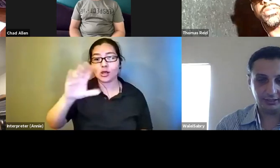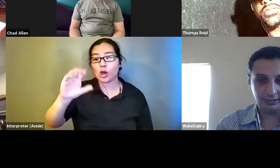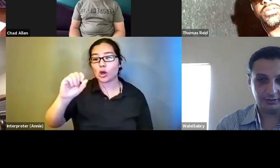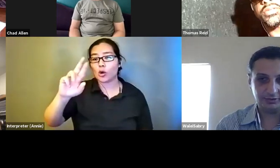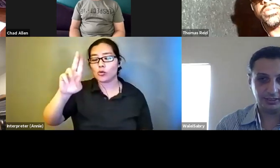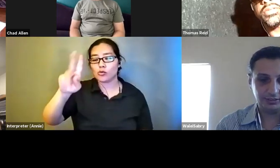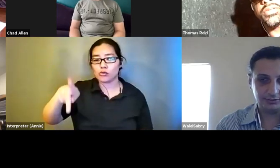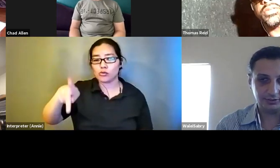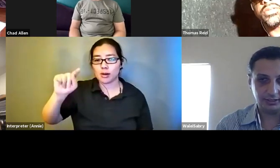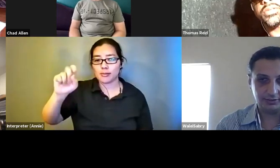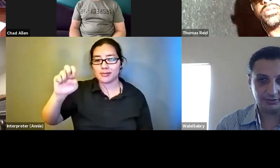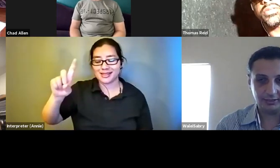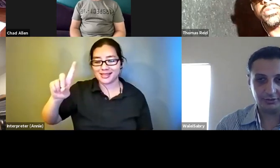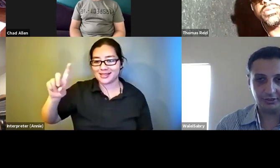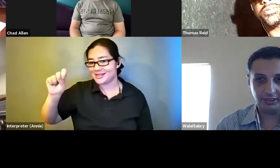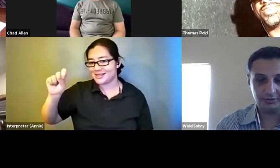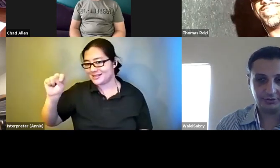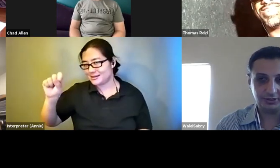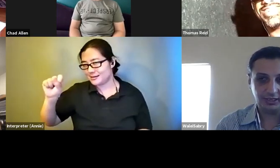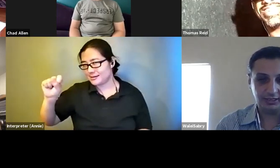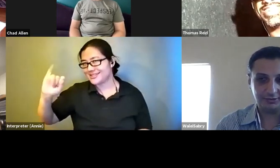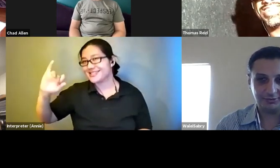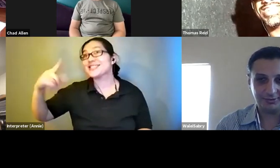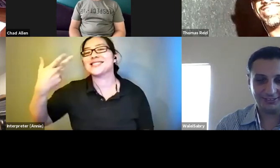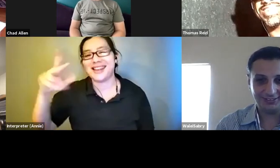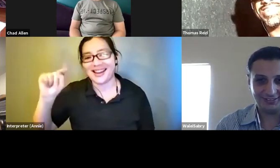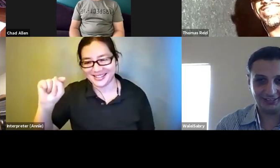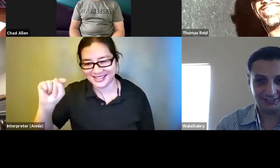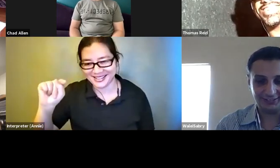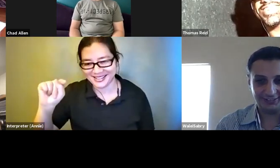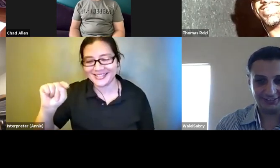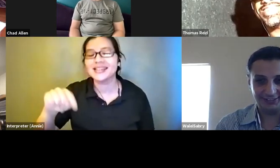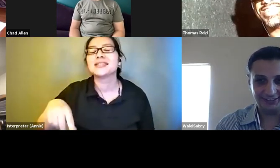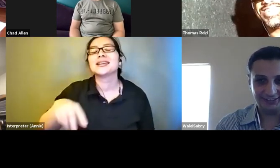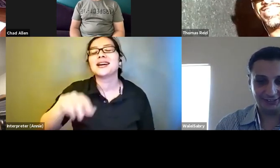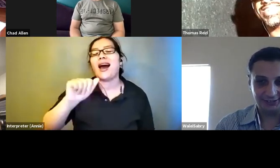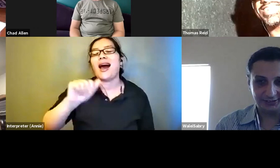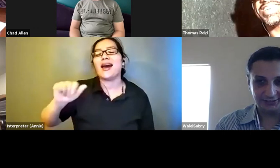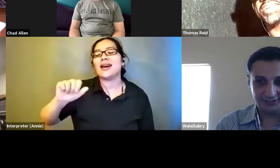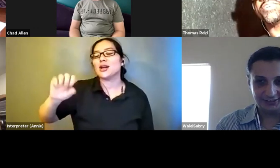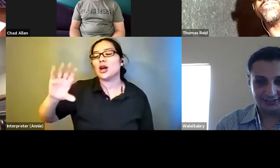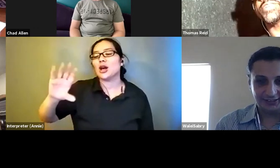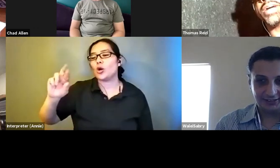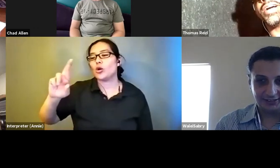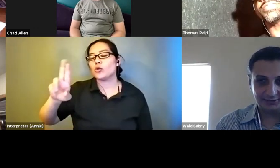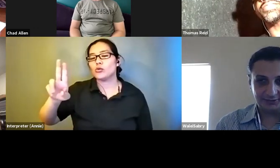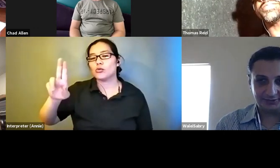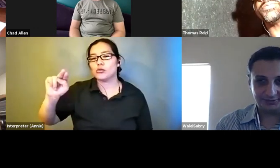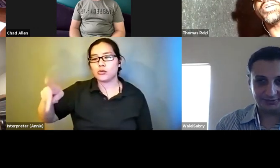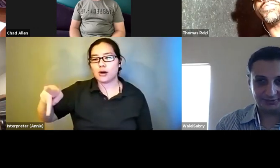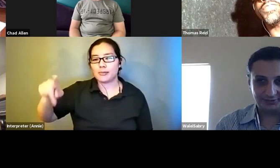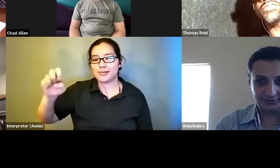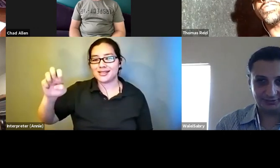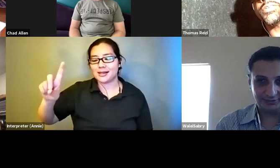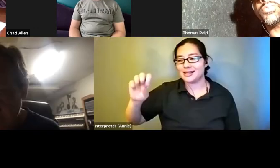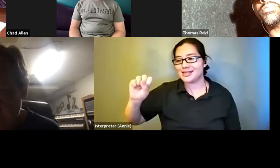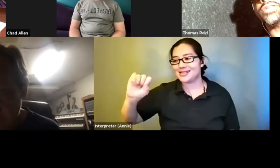Sight as in sight. At corrupted site . >>>: Rick Boggs. Where can folks learn more about you?